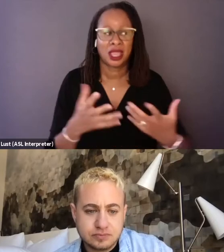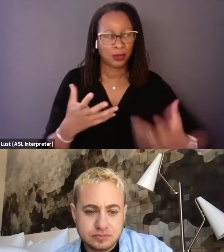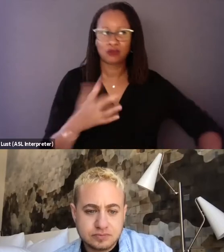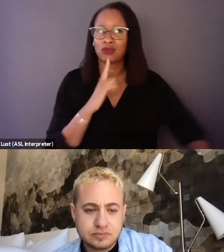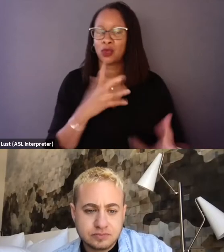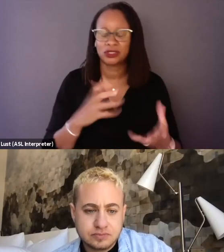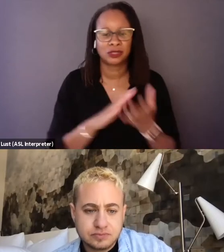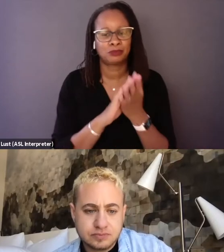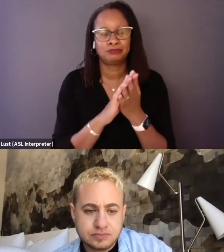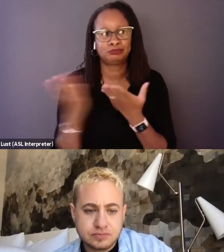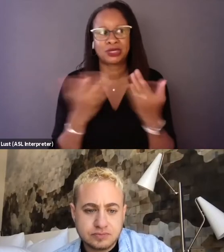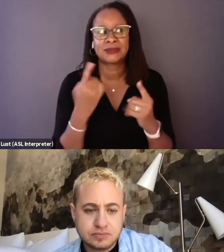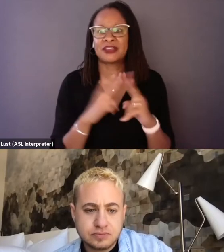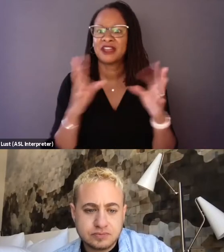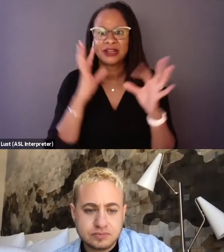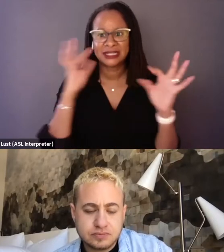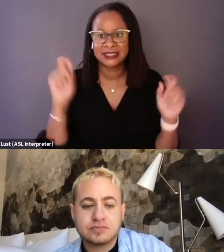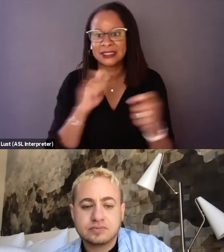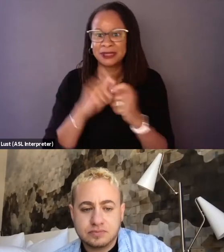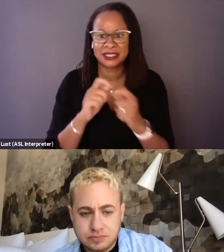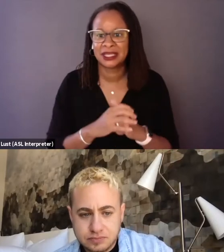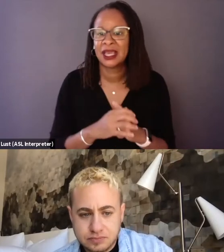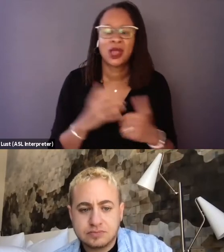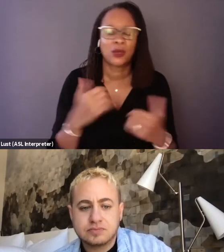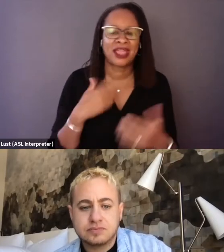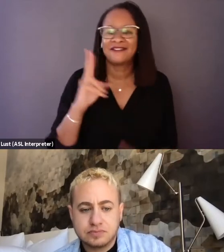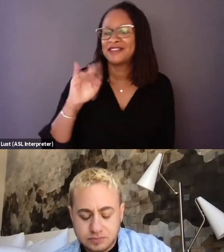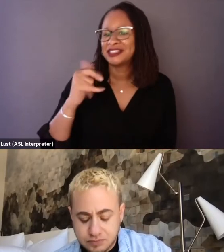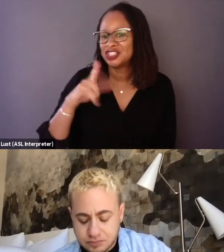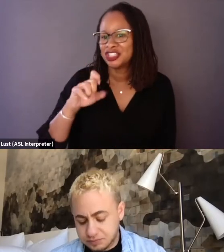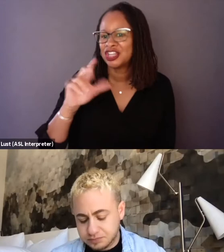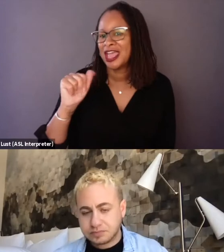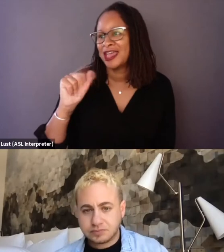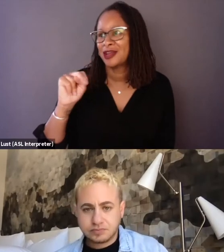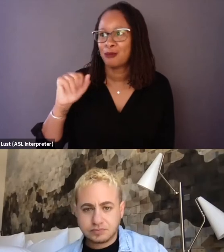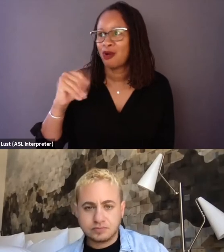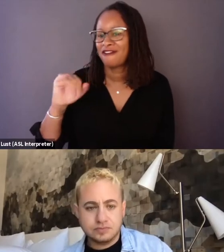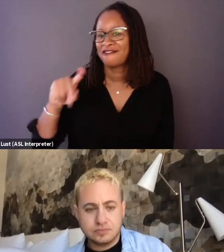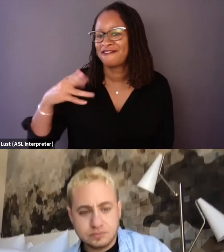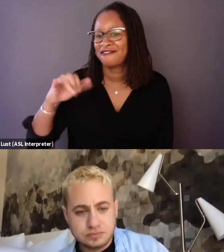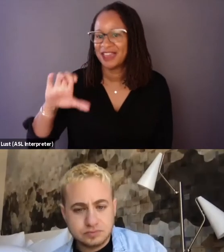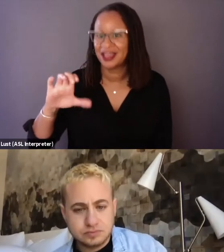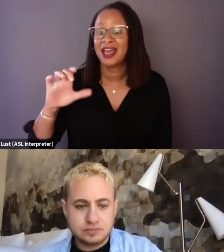We shot the film on vintage anamorphic lenses on really nice cameras, ARRI Minis and Vericams.